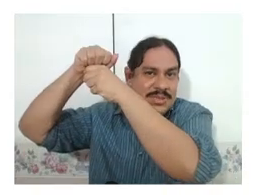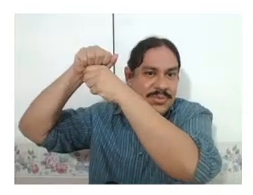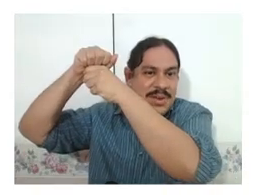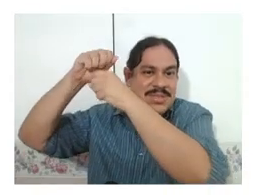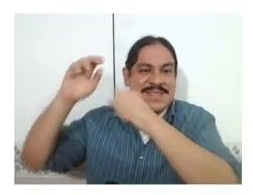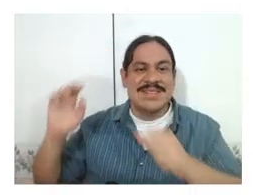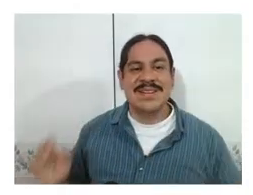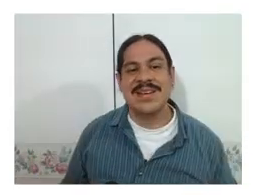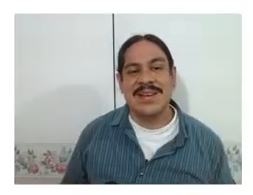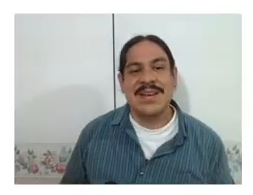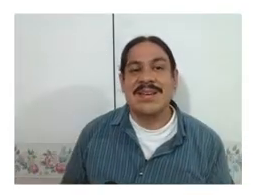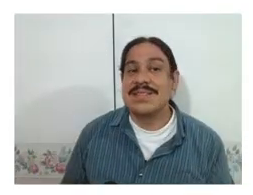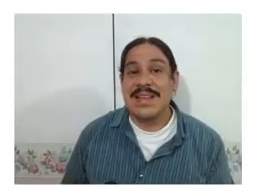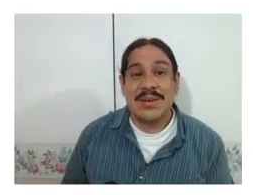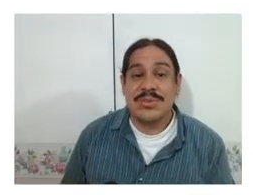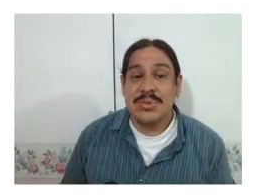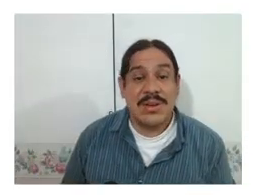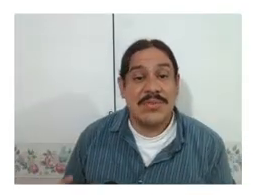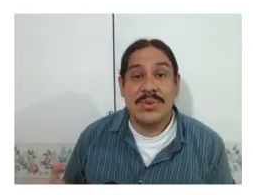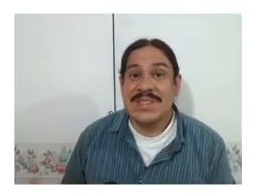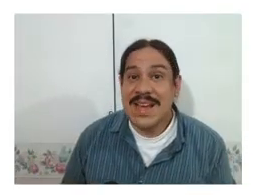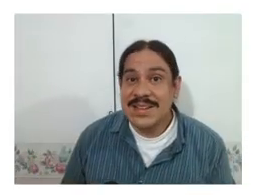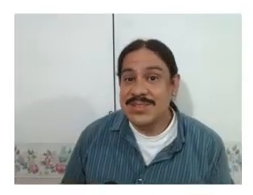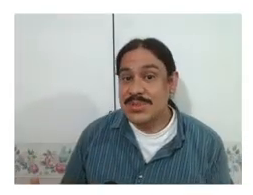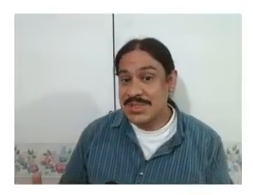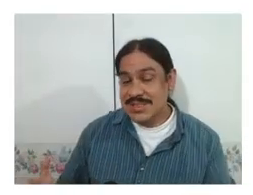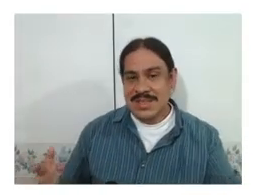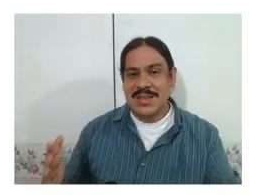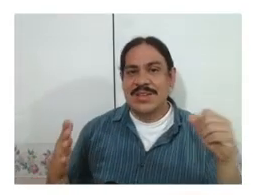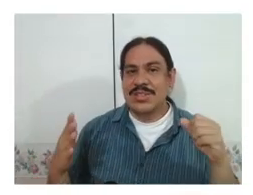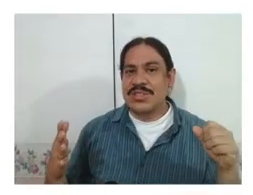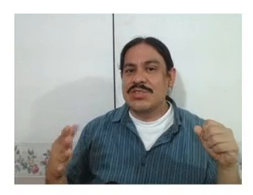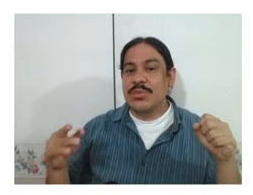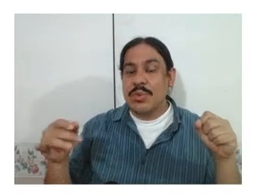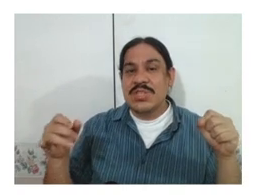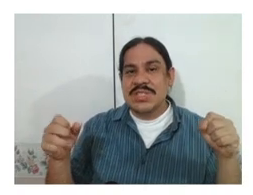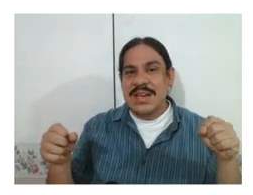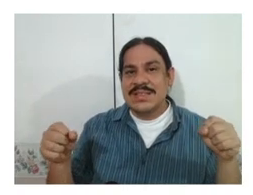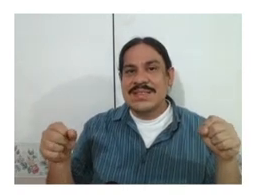around it sign languages also have phonotactics